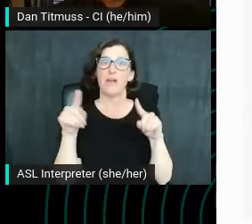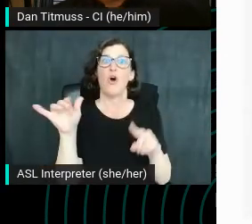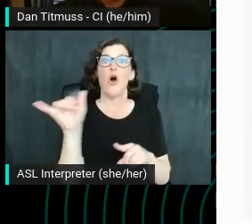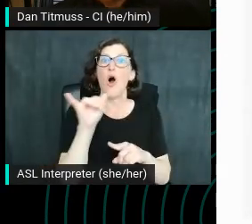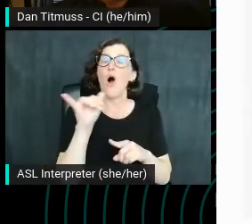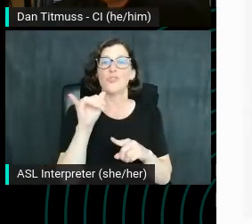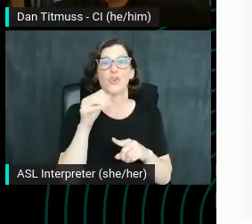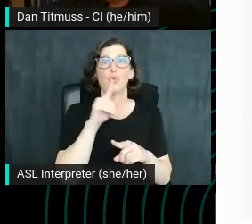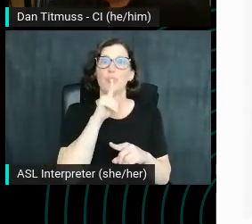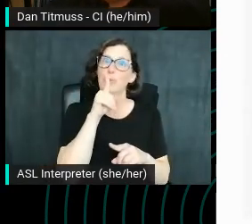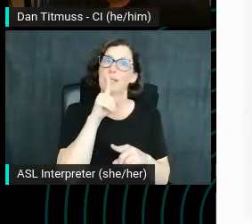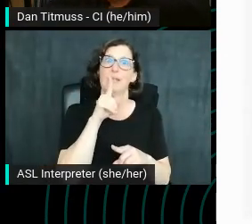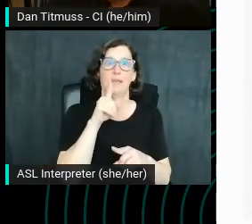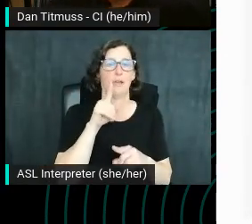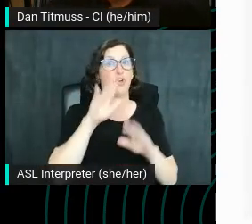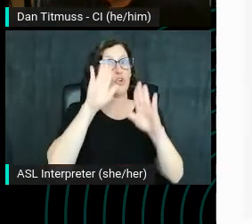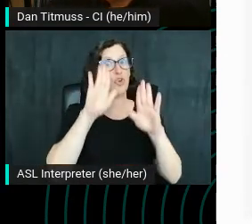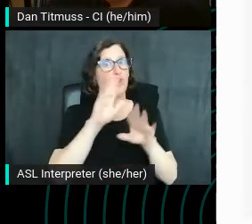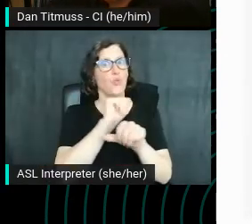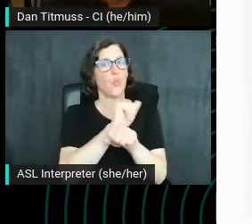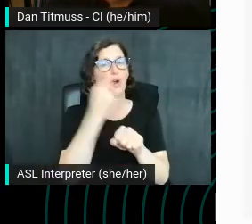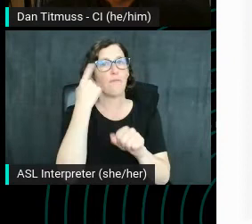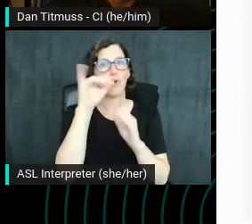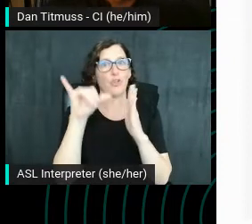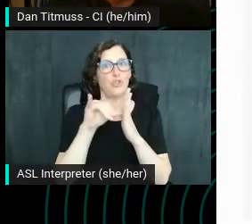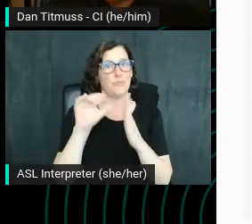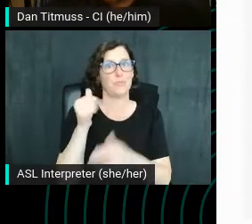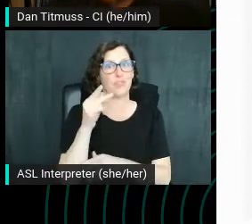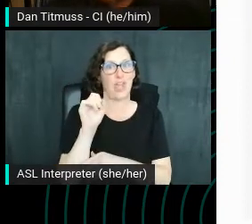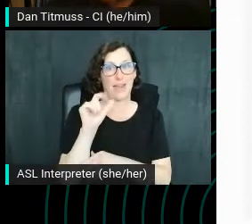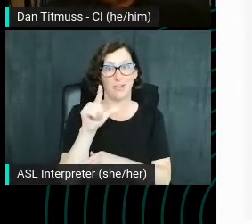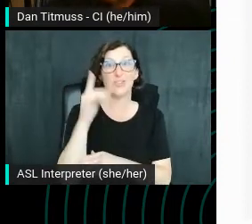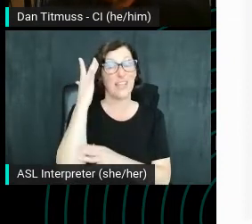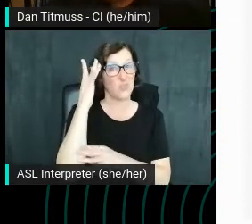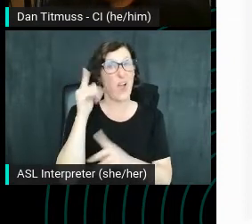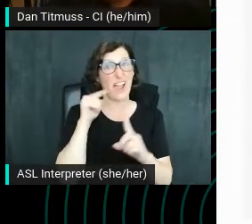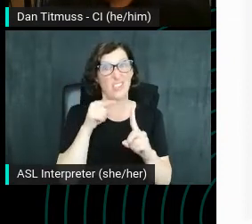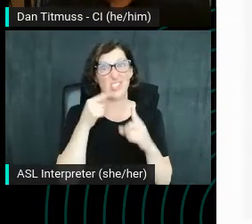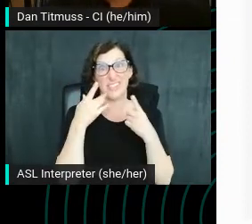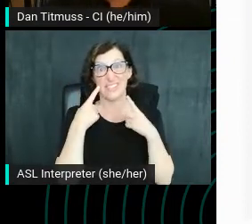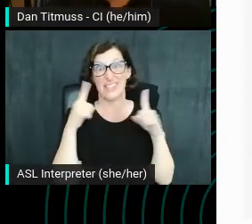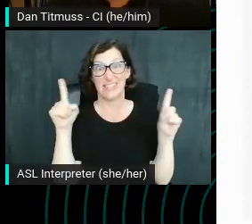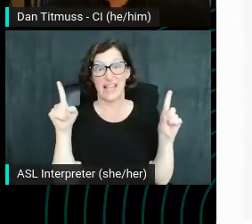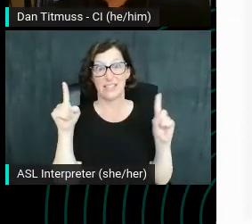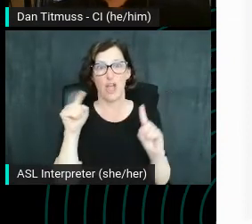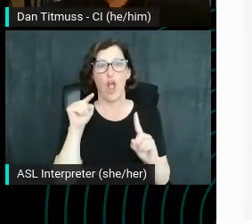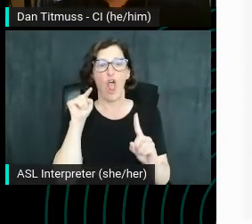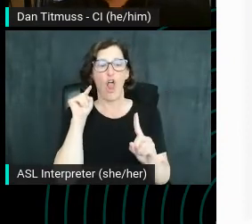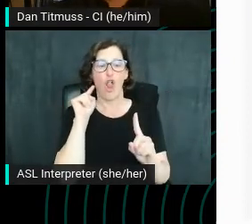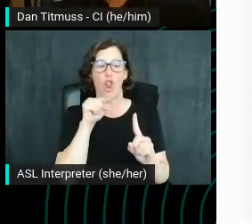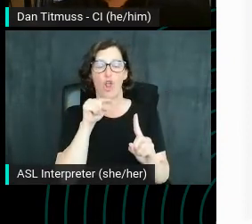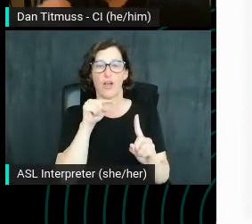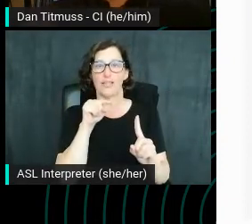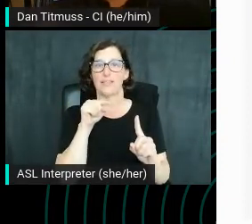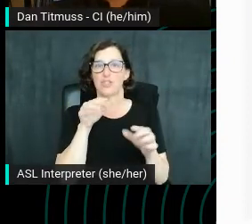YouTube channel, as well, which is part of the reason of their success. Look at how this description is designed in a way that makes you want